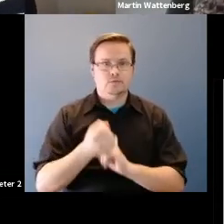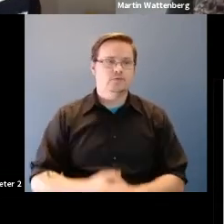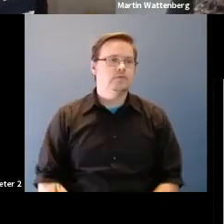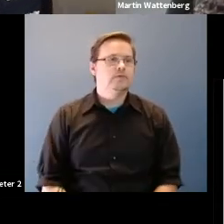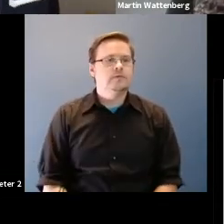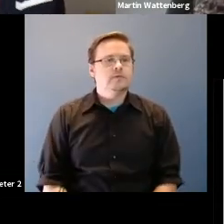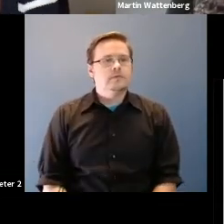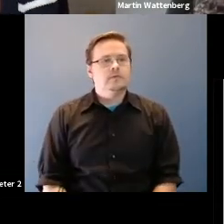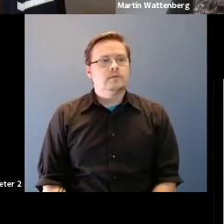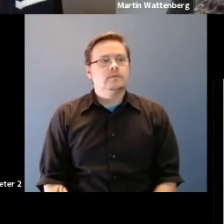Martin Wattenberg: And so, with that.